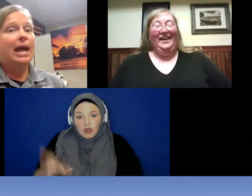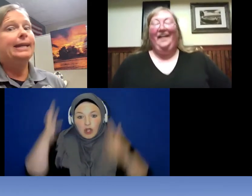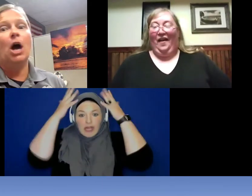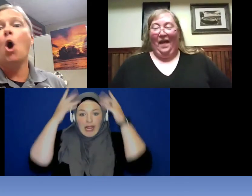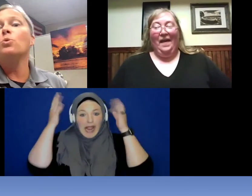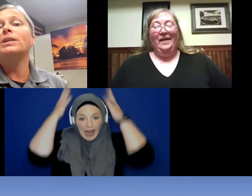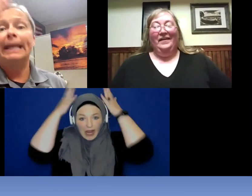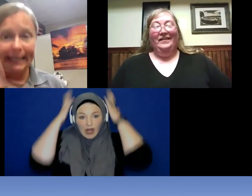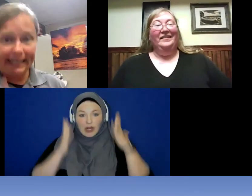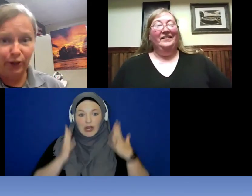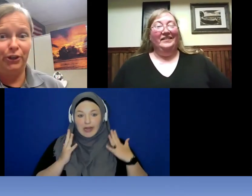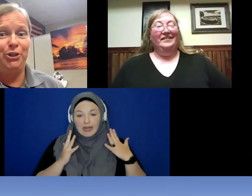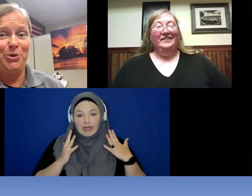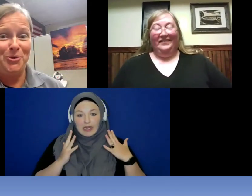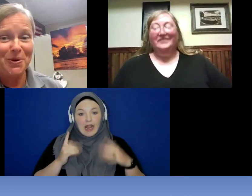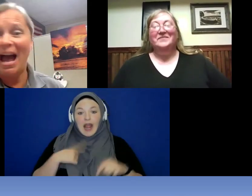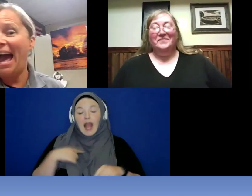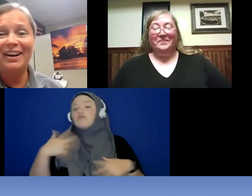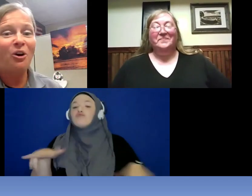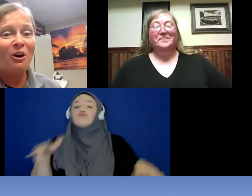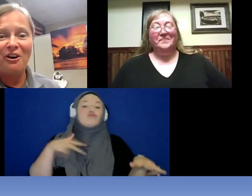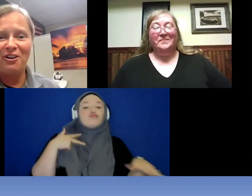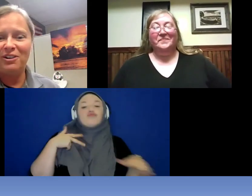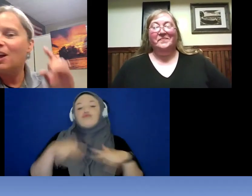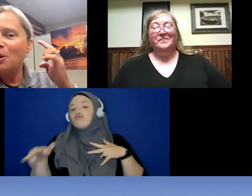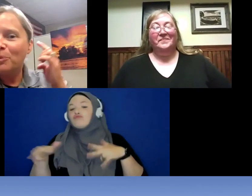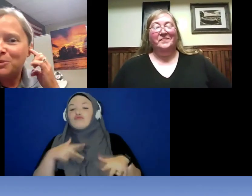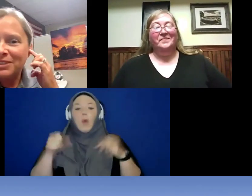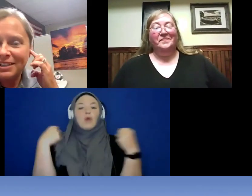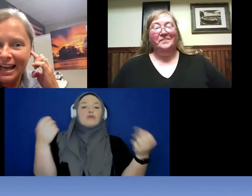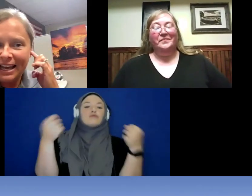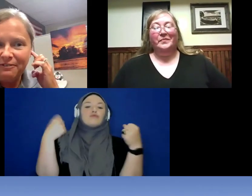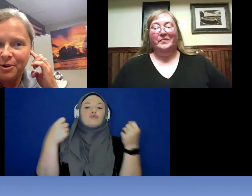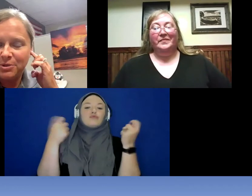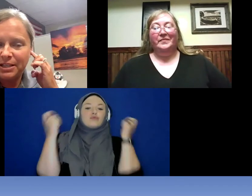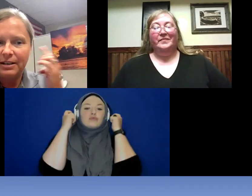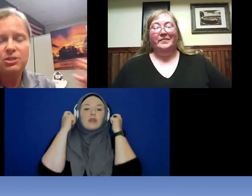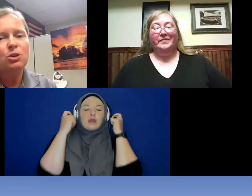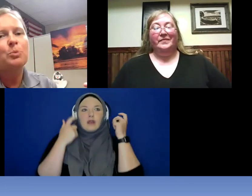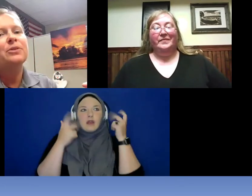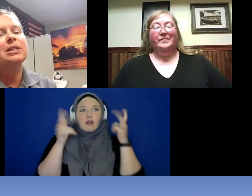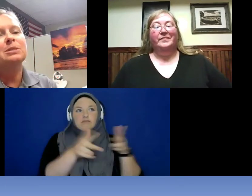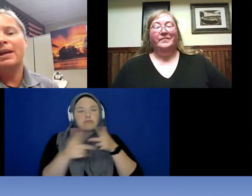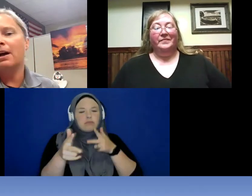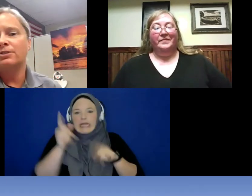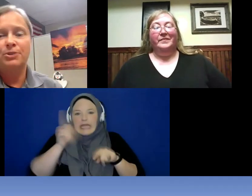, they don't hear you. . >> Reanna: At all with the little headphones in. So, whether it's because they are